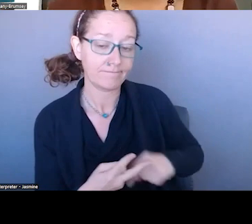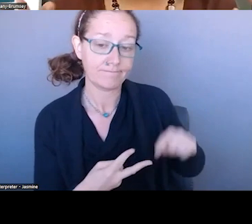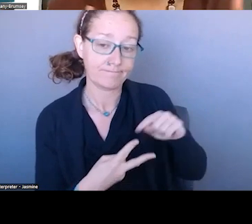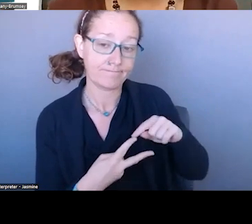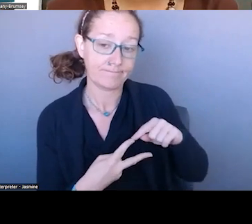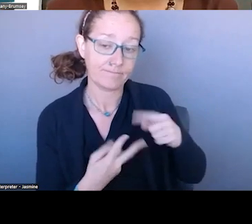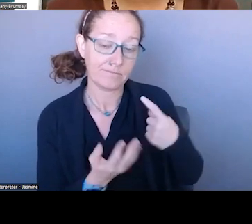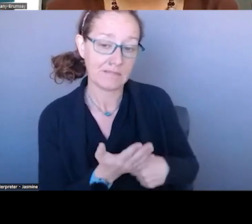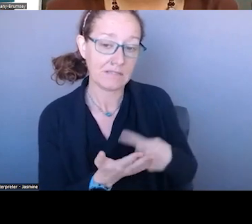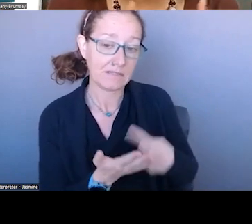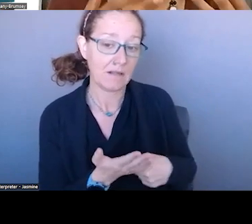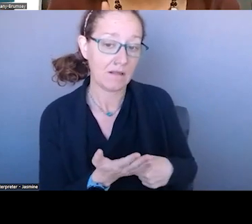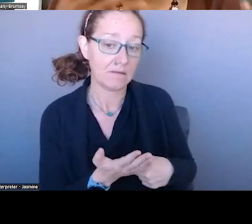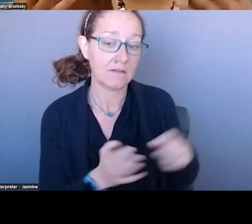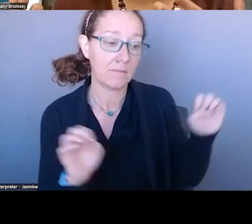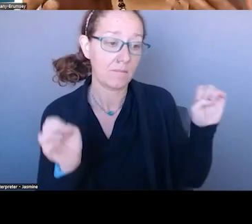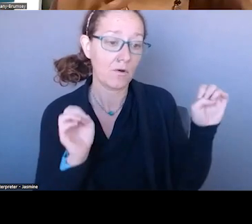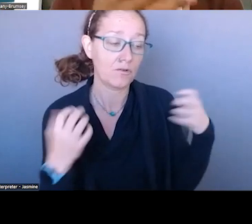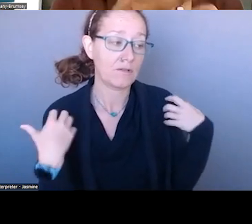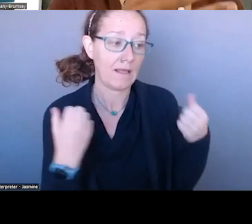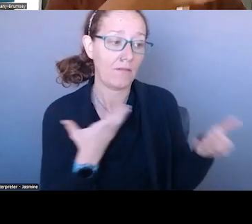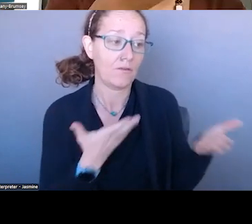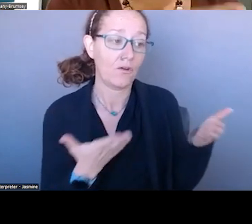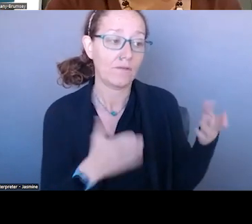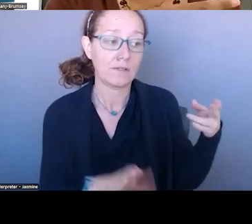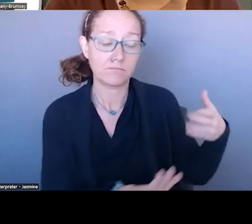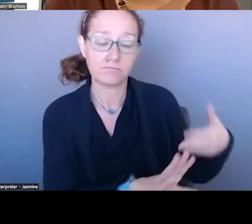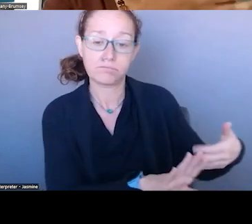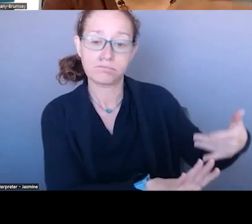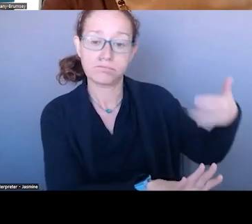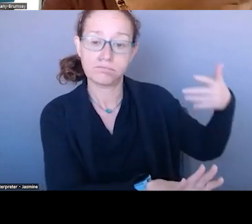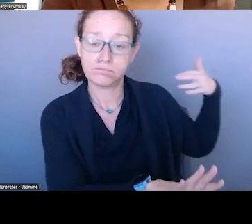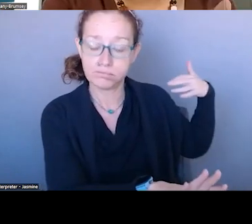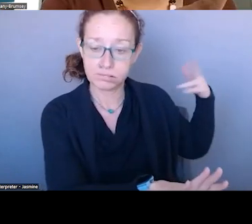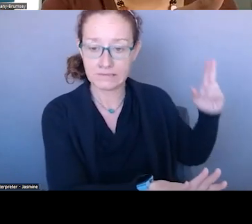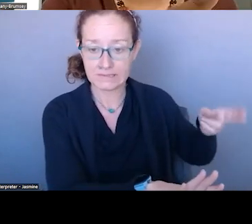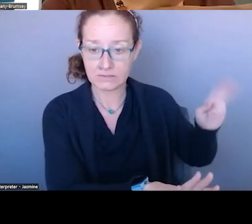HEALTH SERVICES AND SO WHAT WE CAN DO IS LEARN ABOUT EMERGENCY